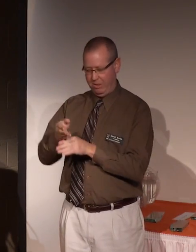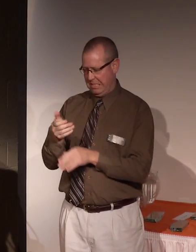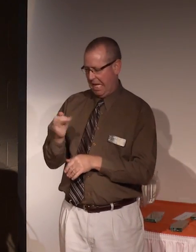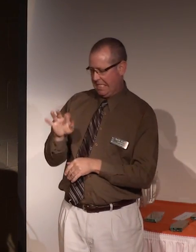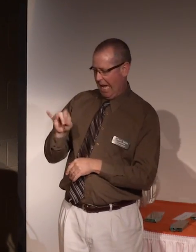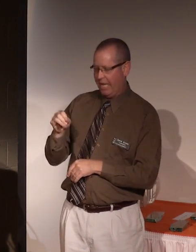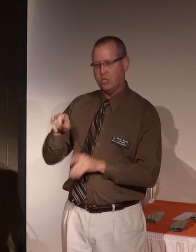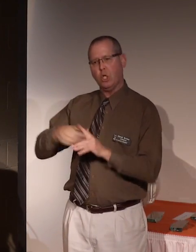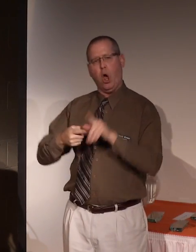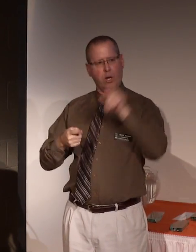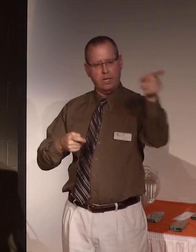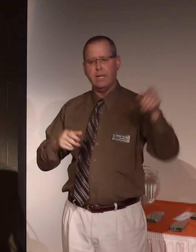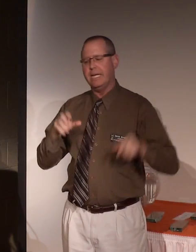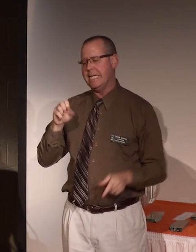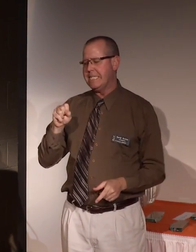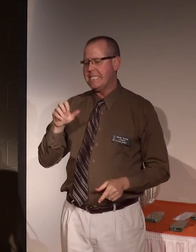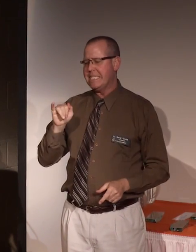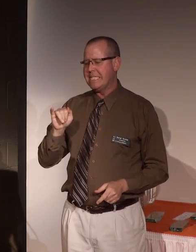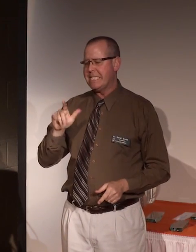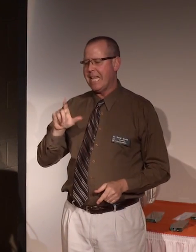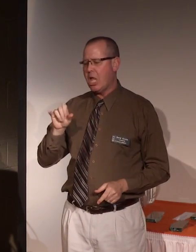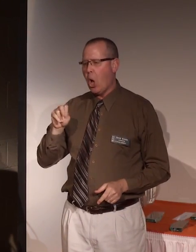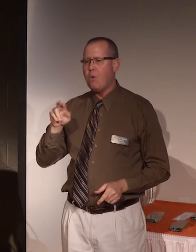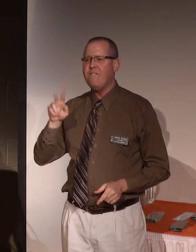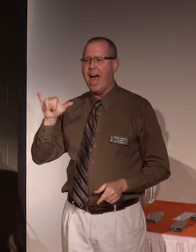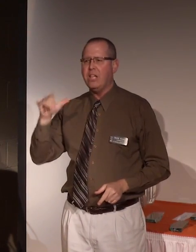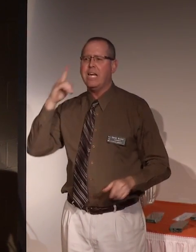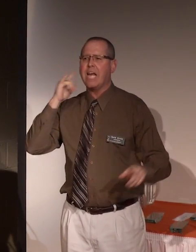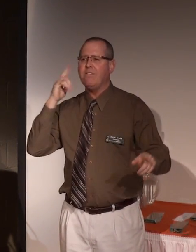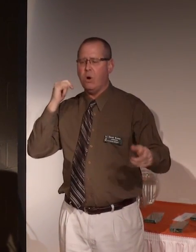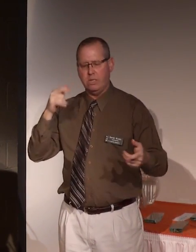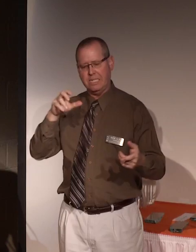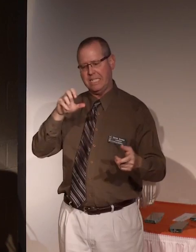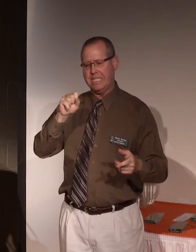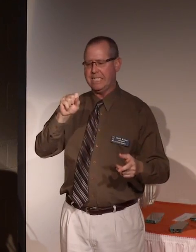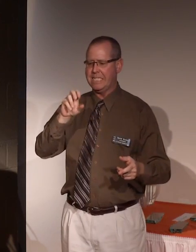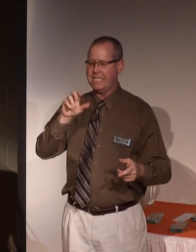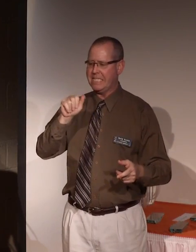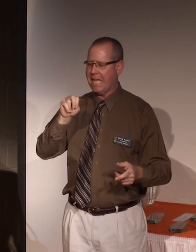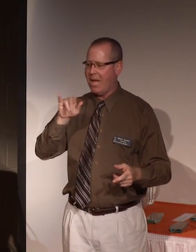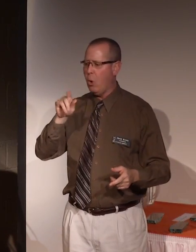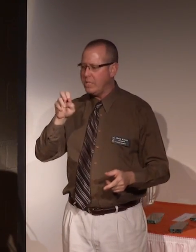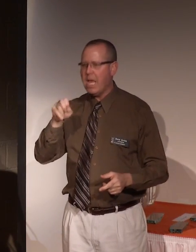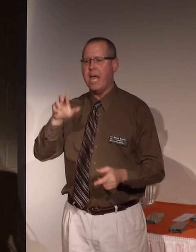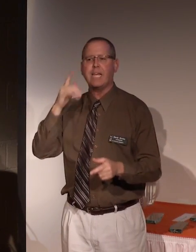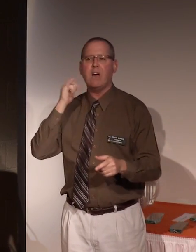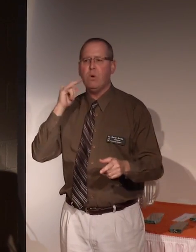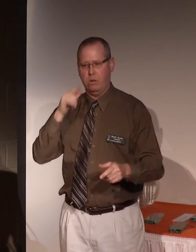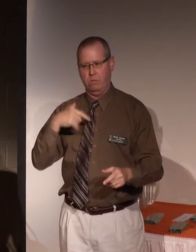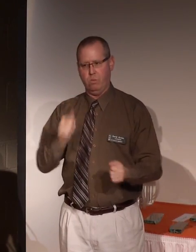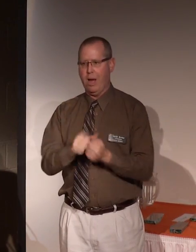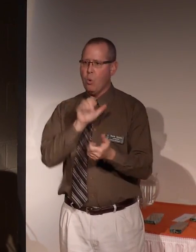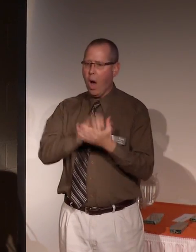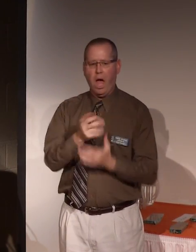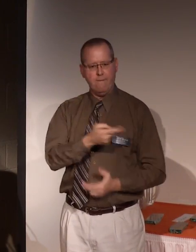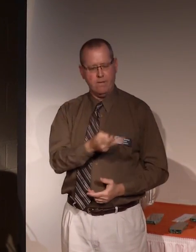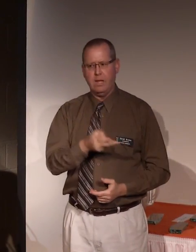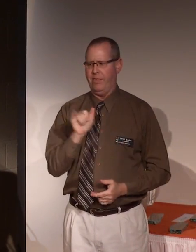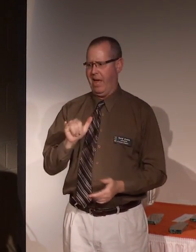Valley, San Jose, California, with my lovely wife. At a time when the industry was still rather young with a lot of